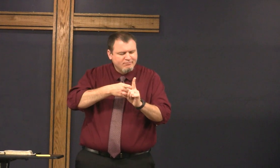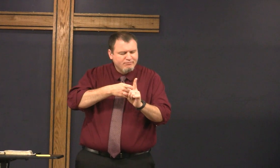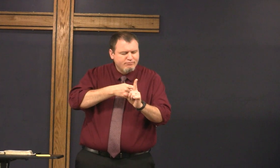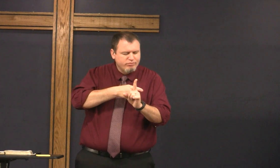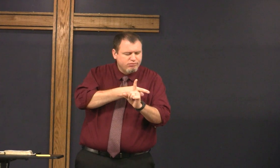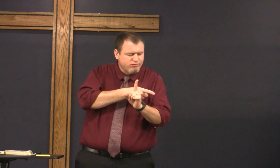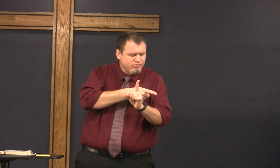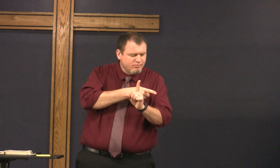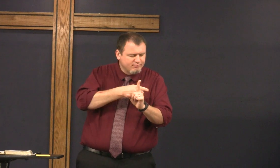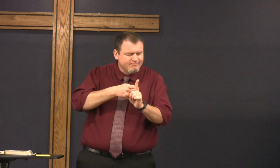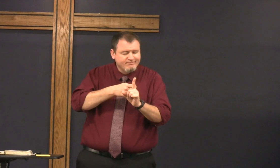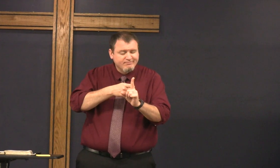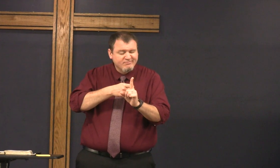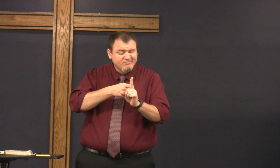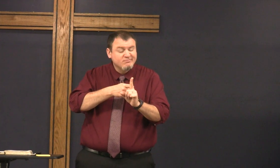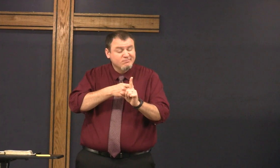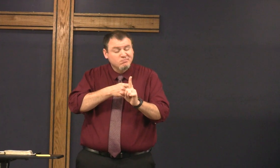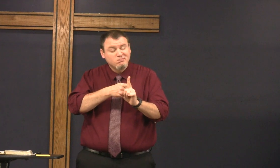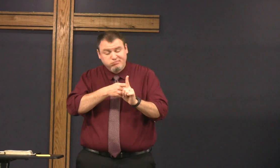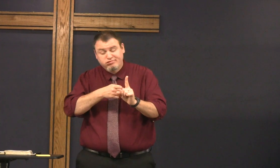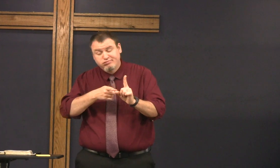sometimes I go a little bit astray but then I come back